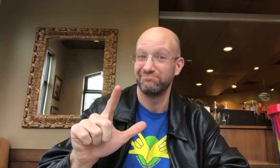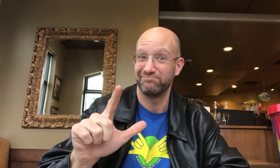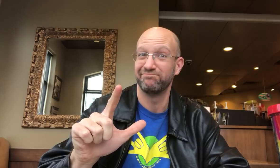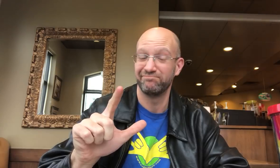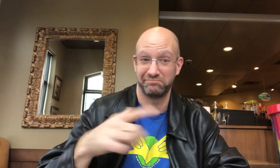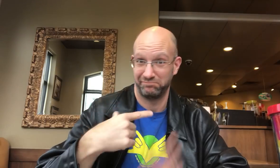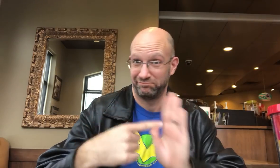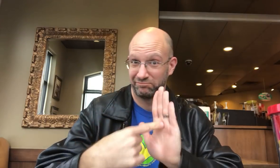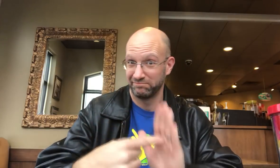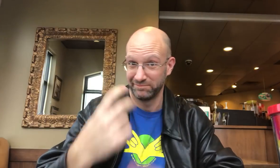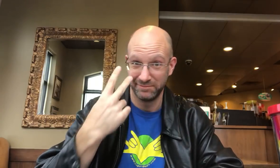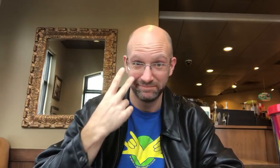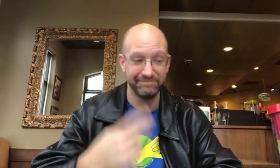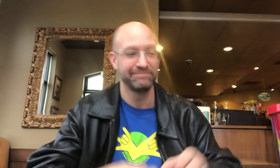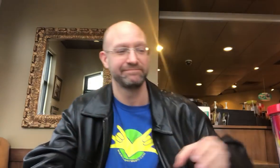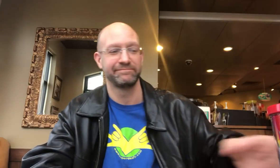I want to show you. Do you want to see it?